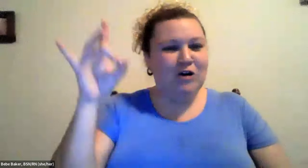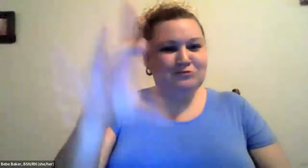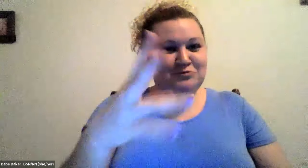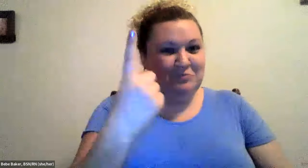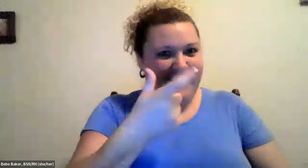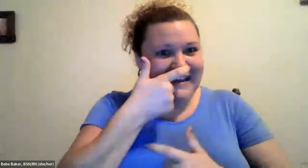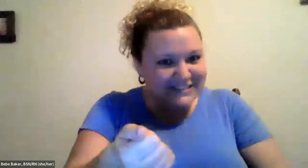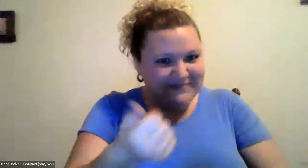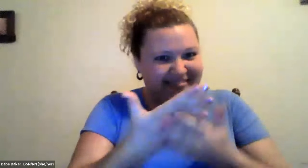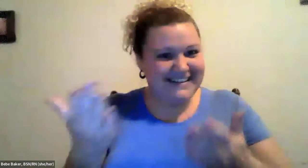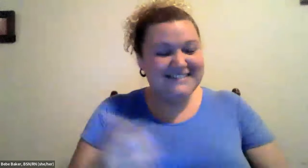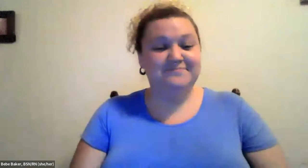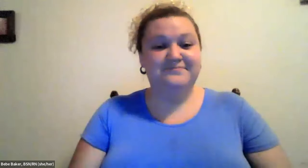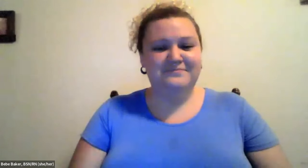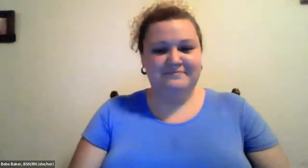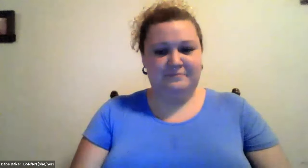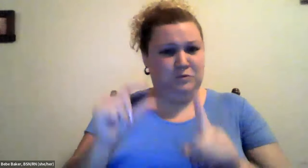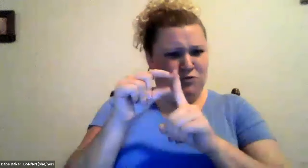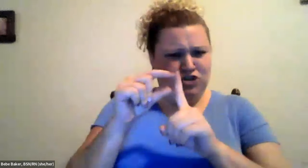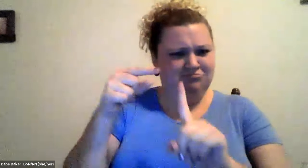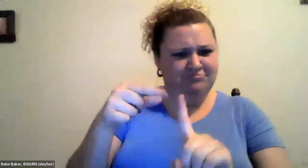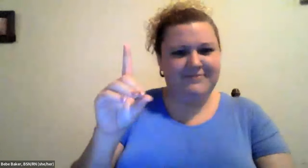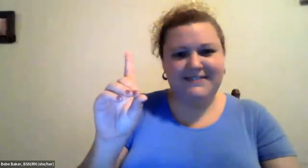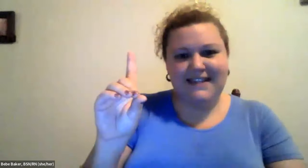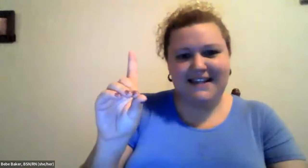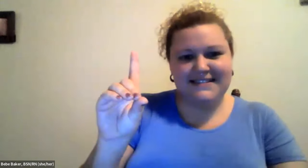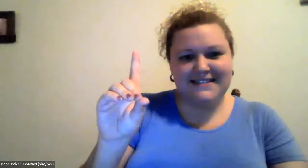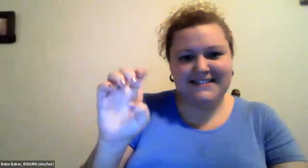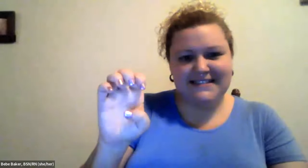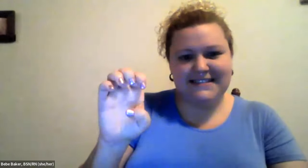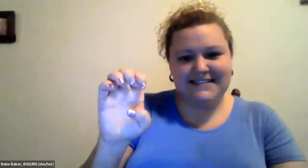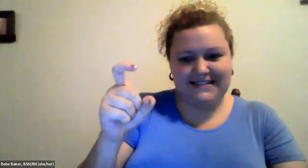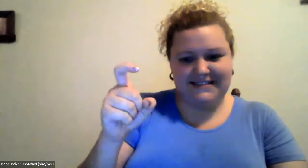Cristine Saunders: So, before I close out, I want to give you a couple of interesting terms that I want to tell you.